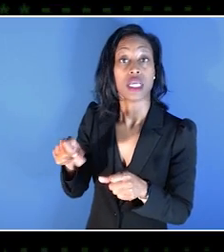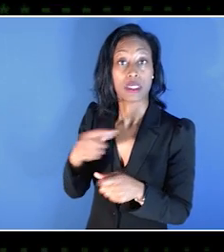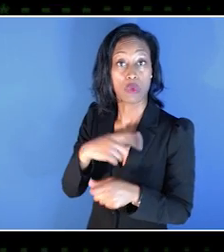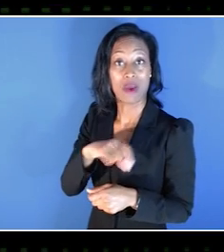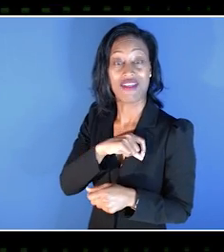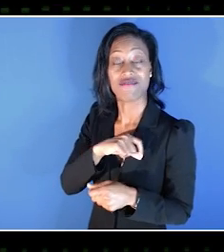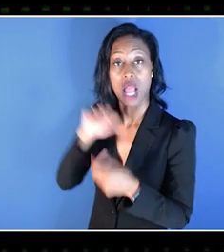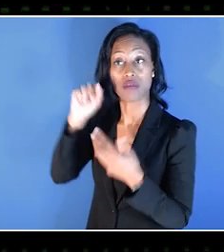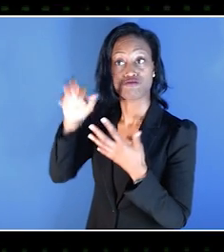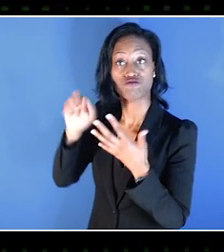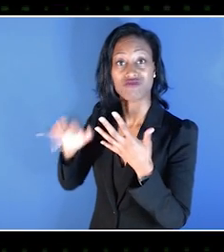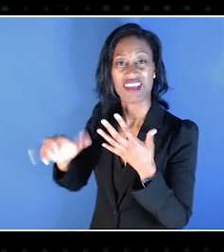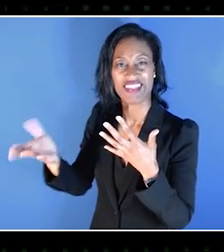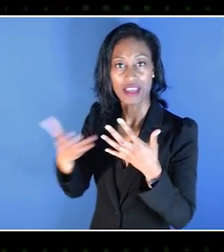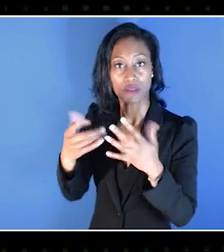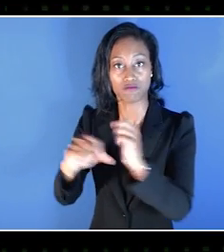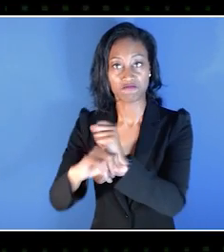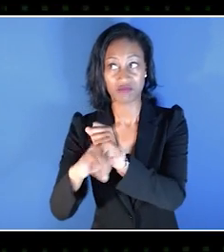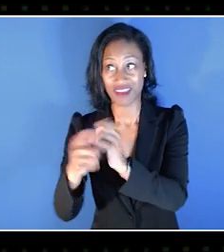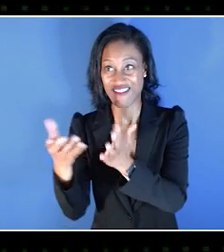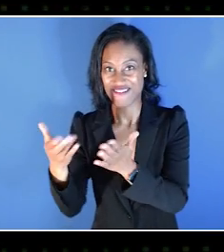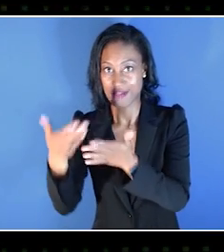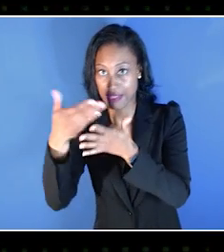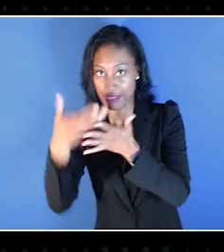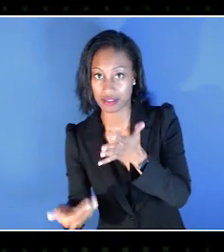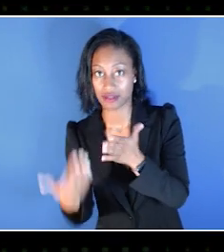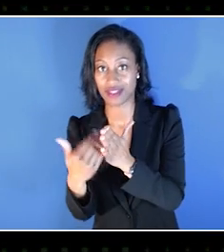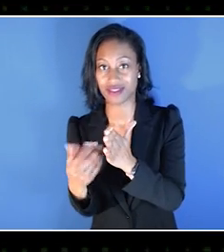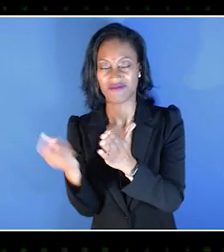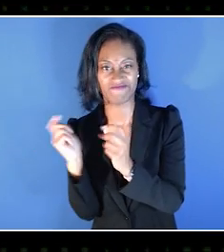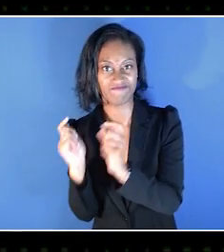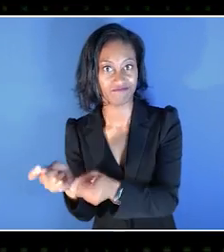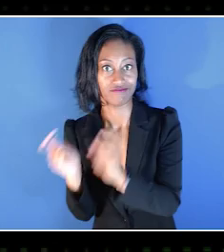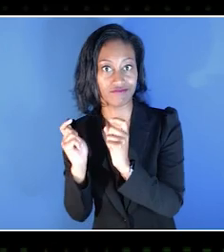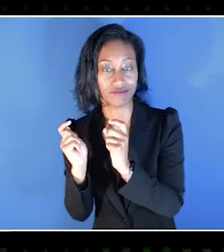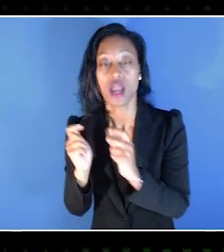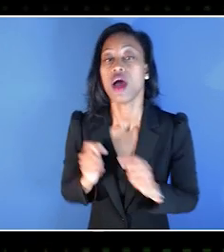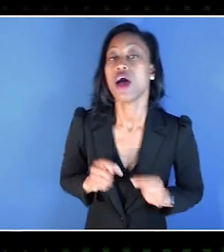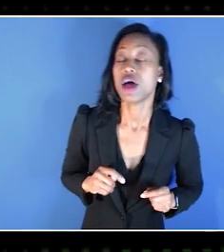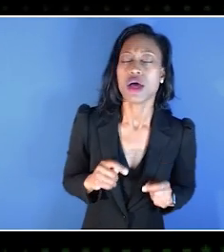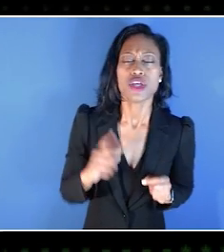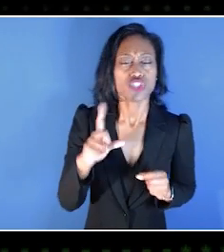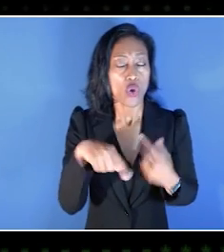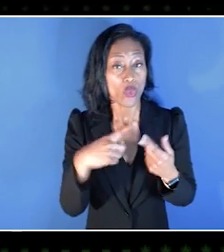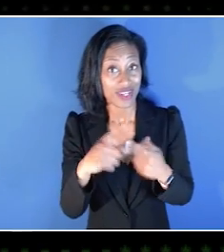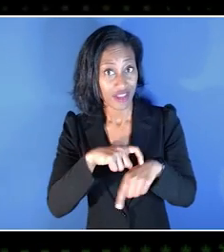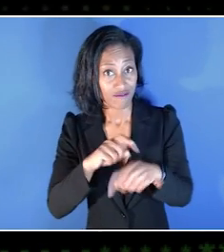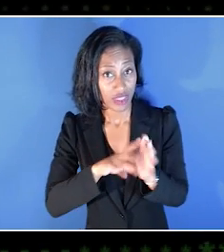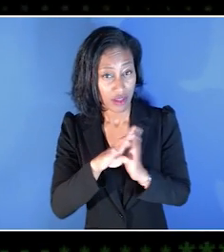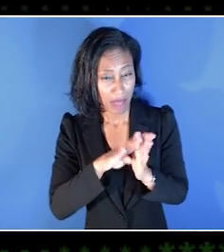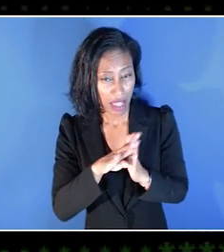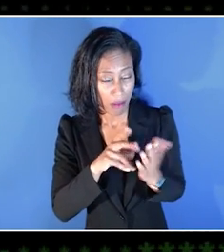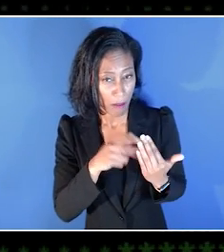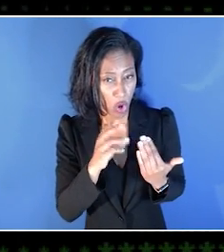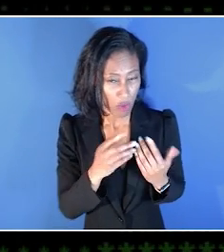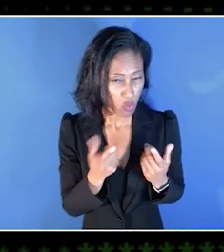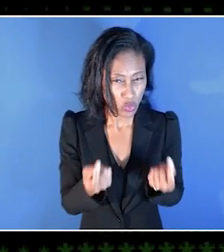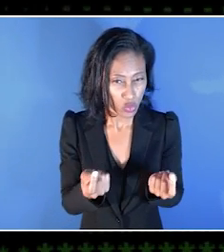When it comes to the players' side, how does this program benefit them? When the publishers and developers get accessibility feedback,